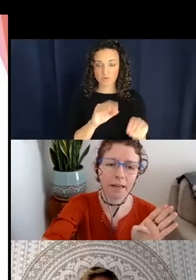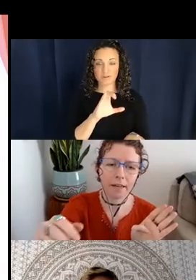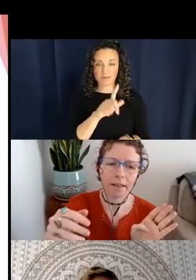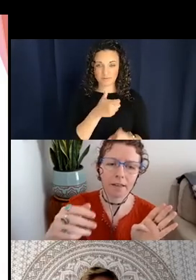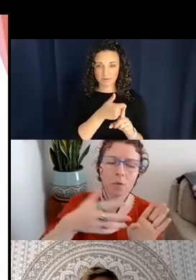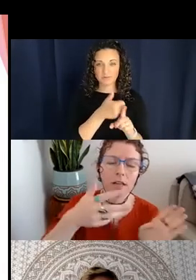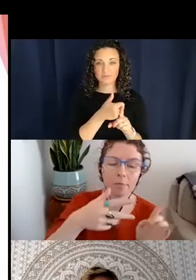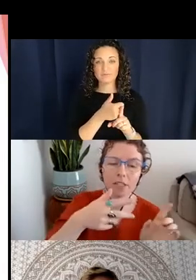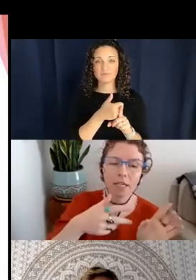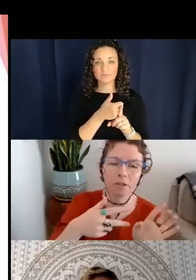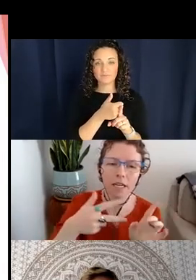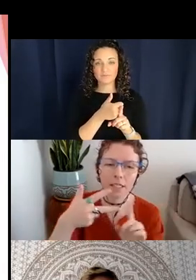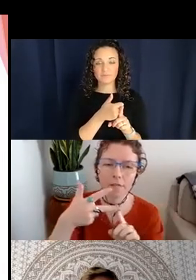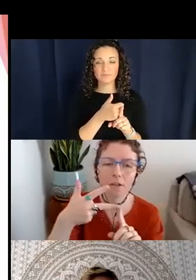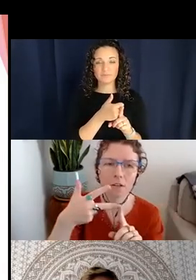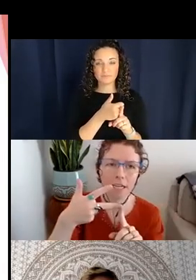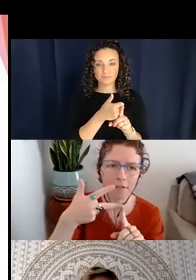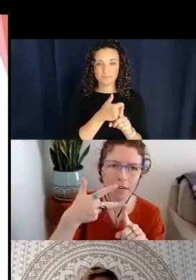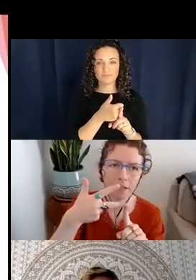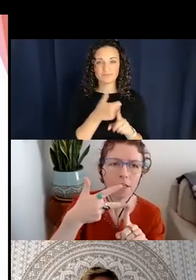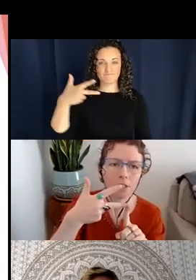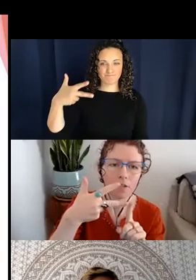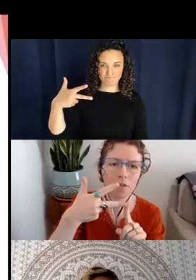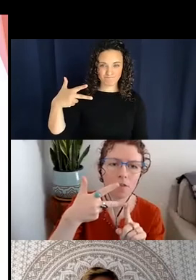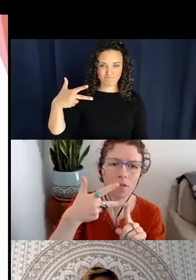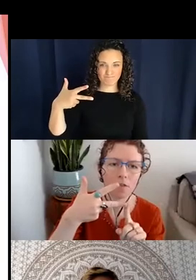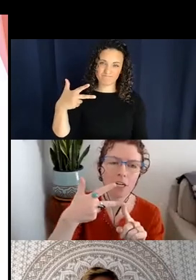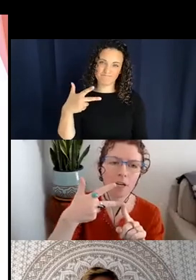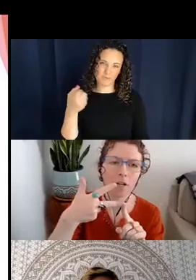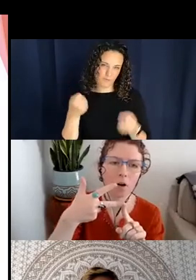one on the left particularly is a vehicle classifier, so this three-handshape encodes